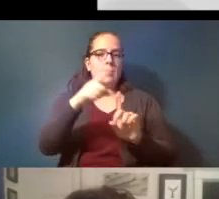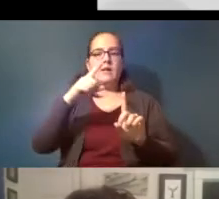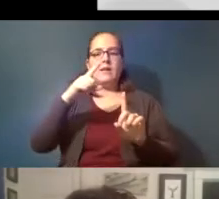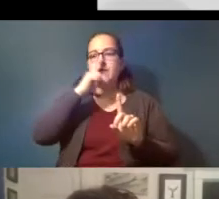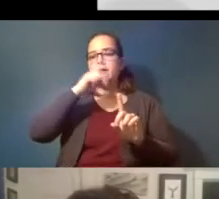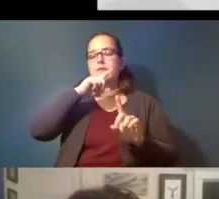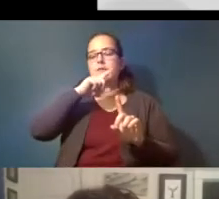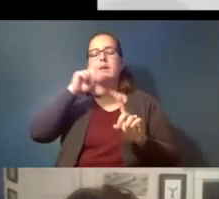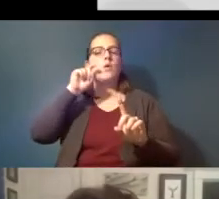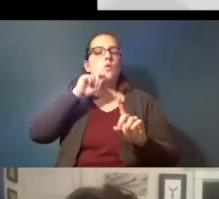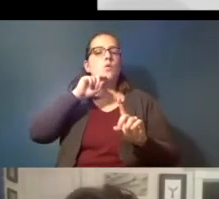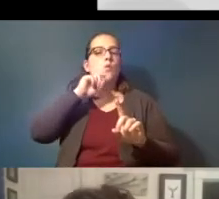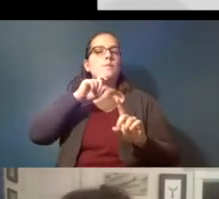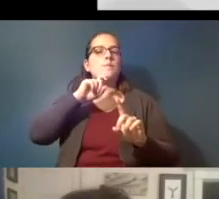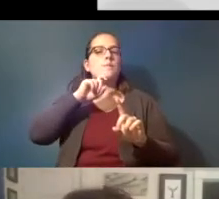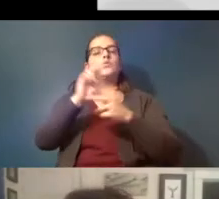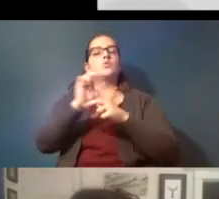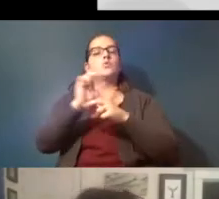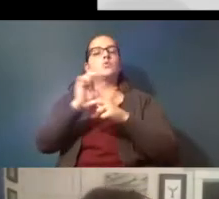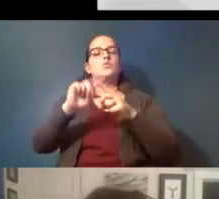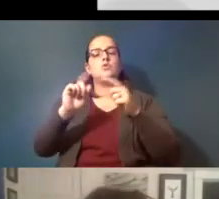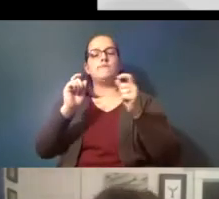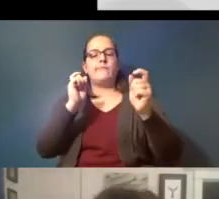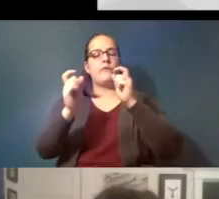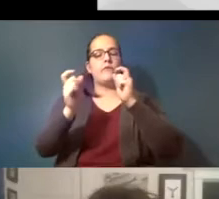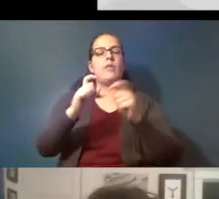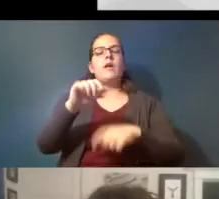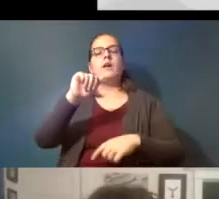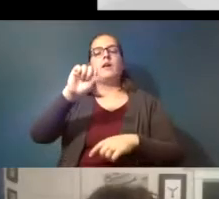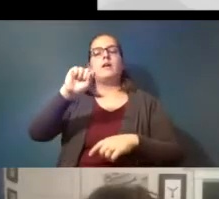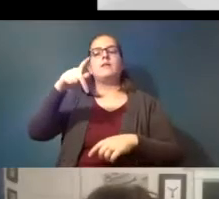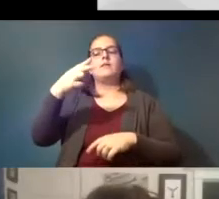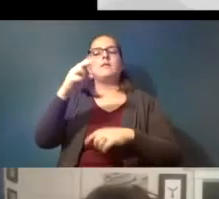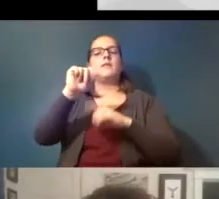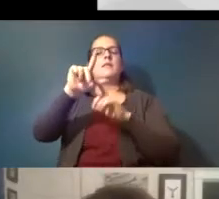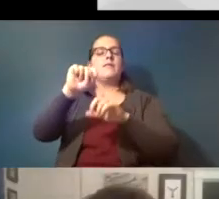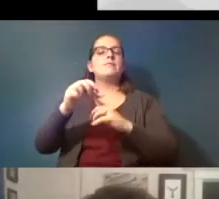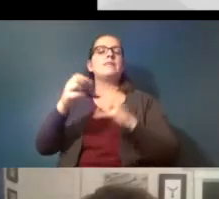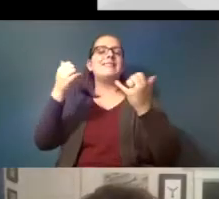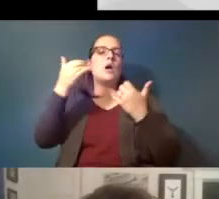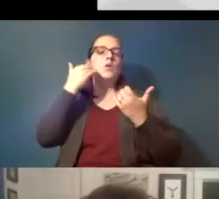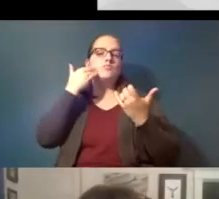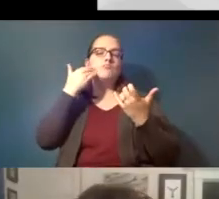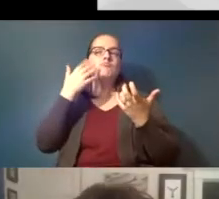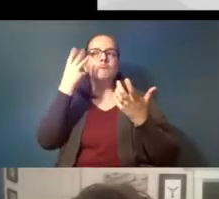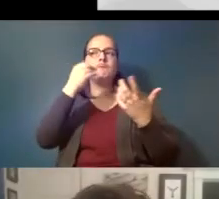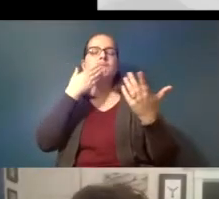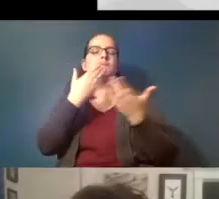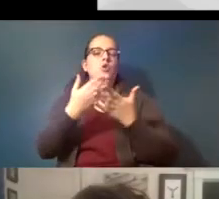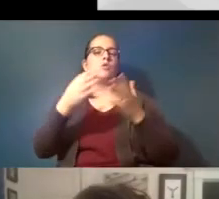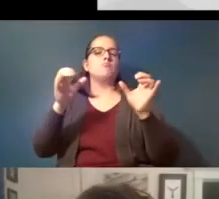to amend asphalt as well they're now known to be a sizable fraction of microplastic pollution